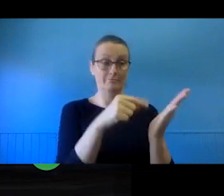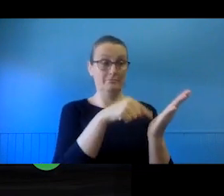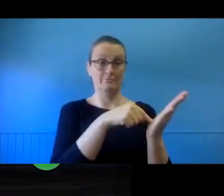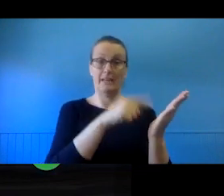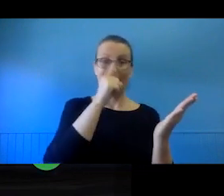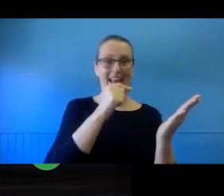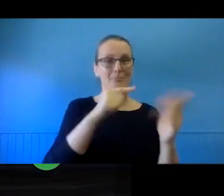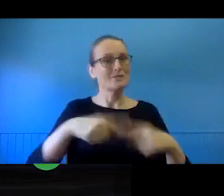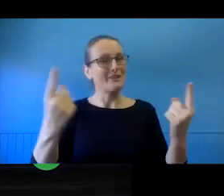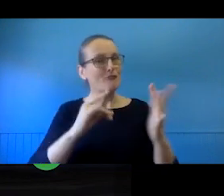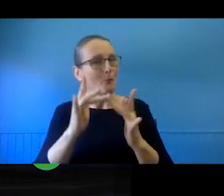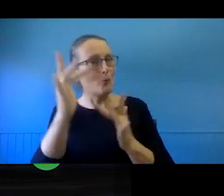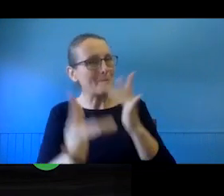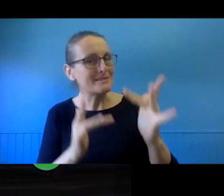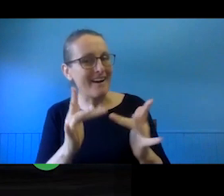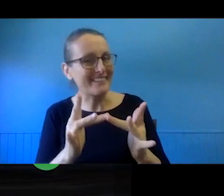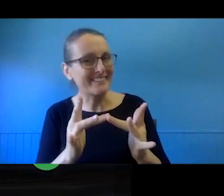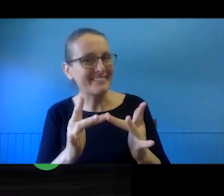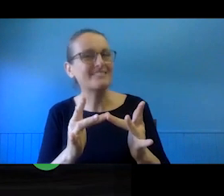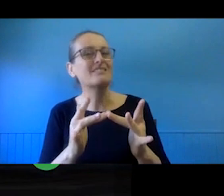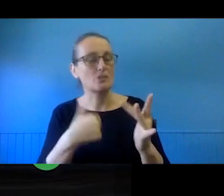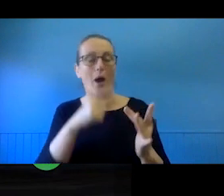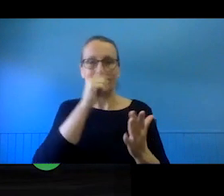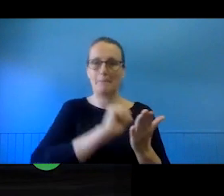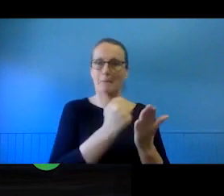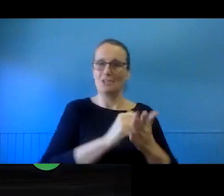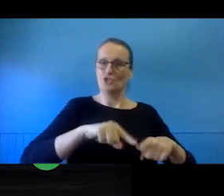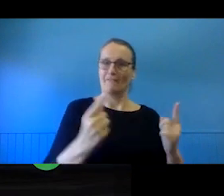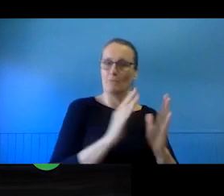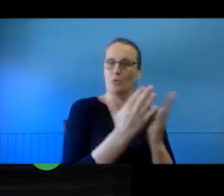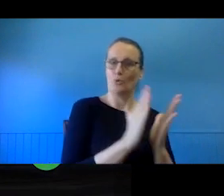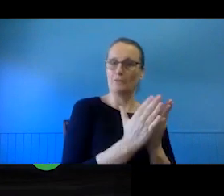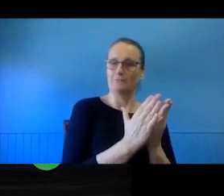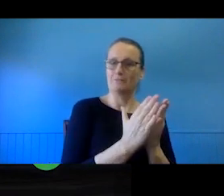wouldn't necessarily contravene the exclusive licence. Of course, it is